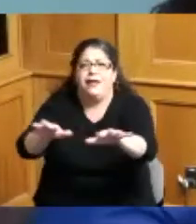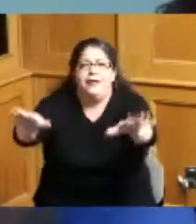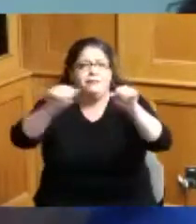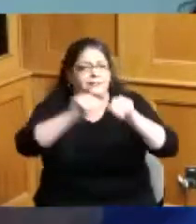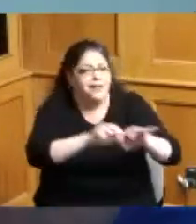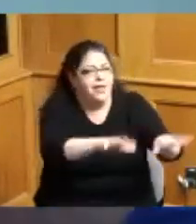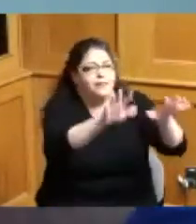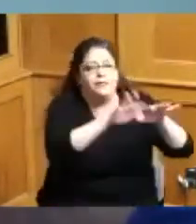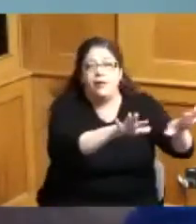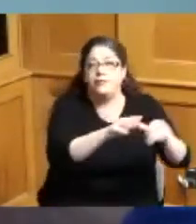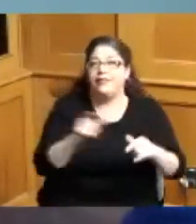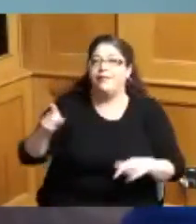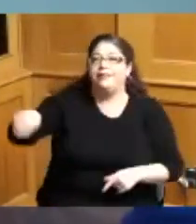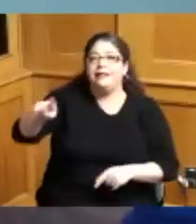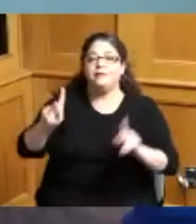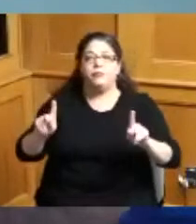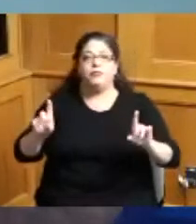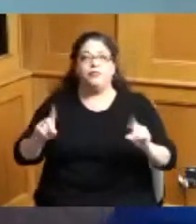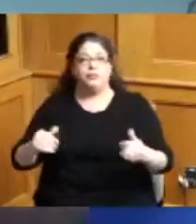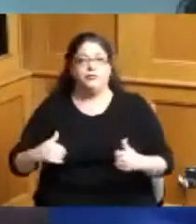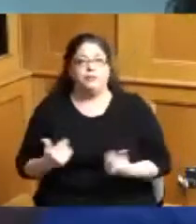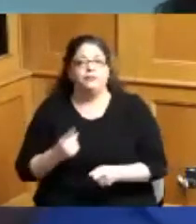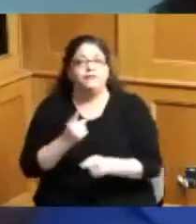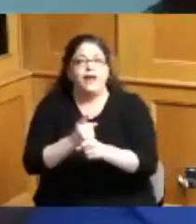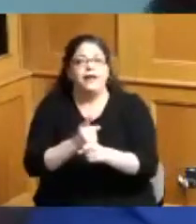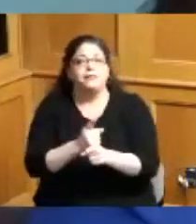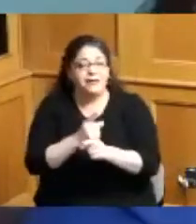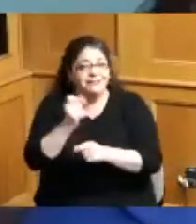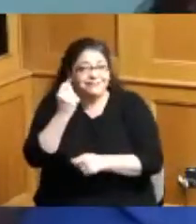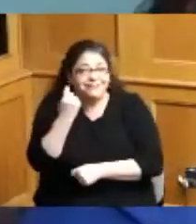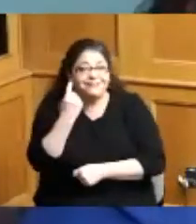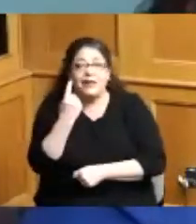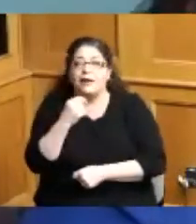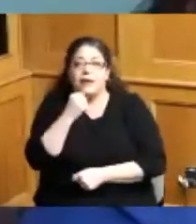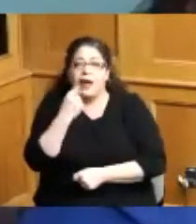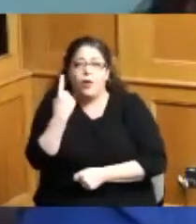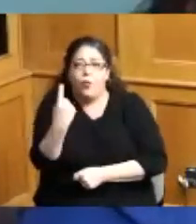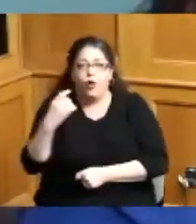I also want to acknowledge all of the coaches that participate and help us